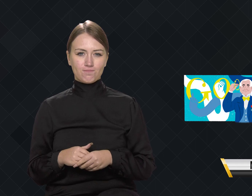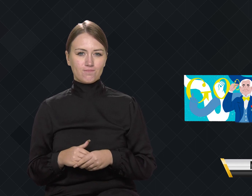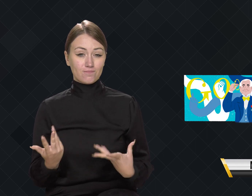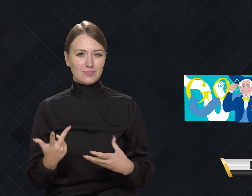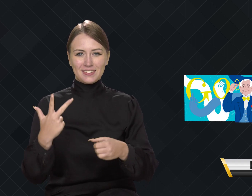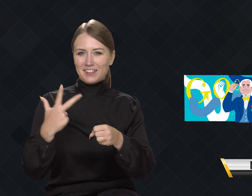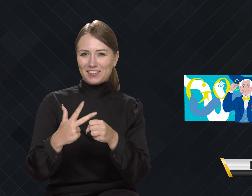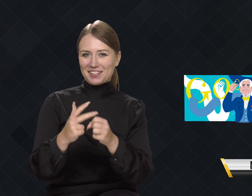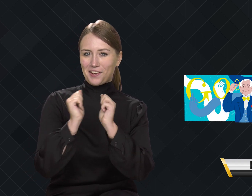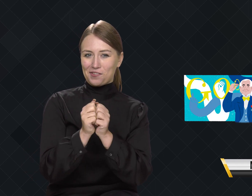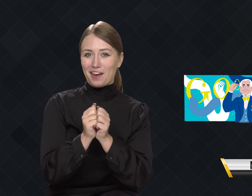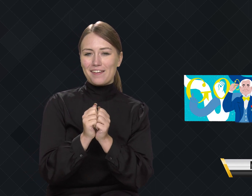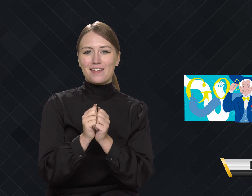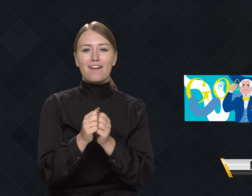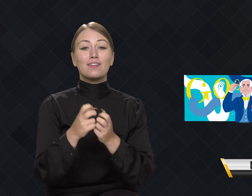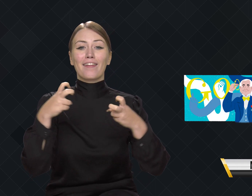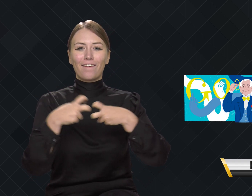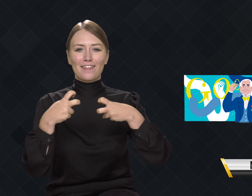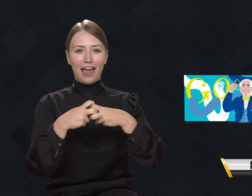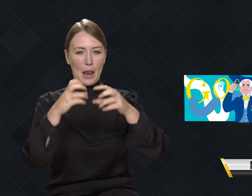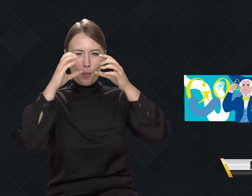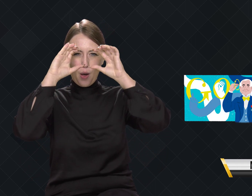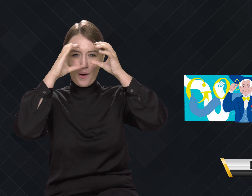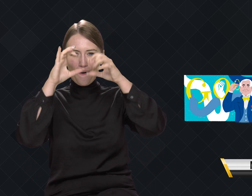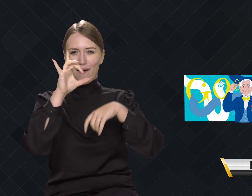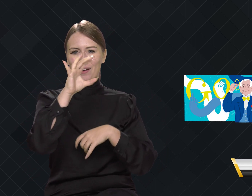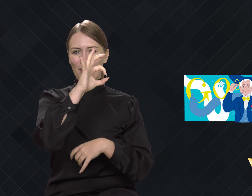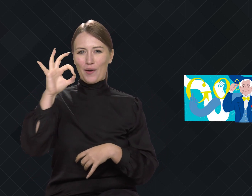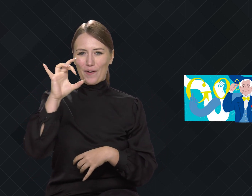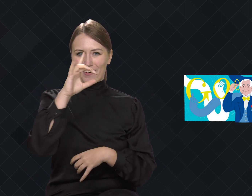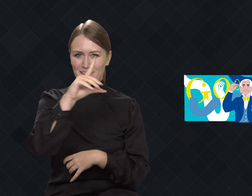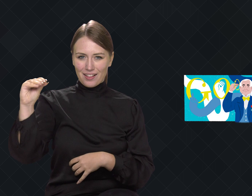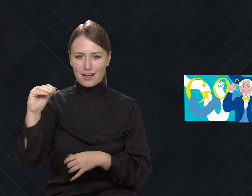September 30, 2023 Google search engine